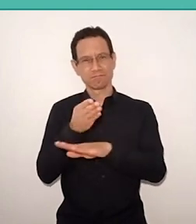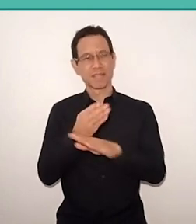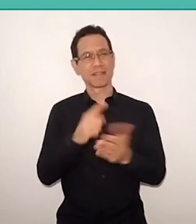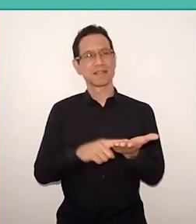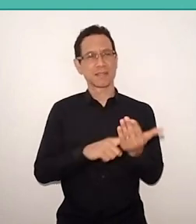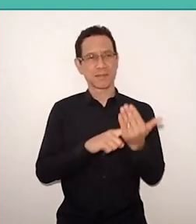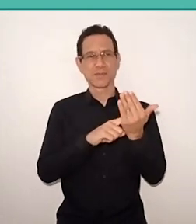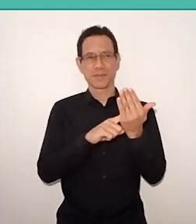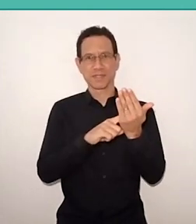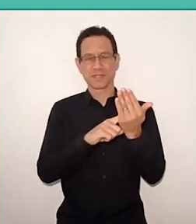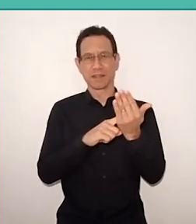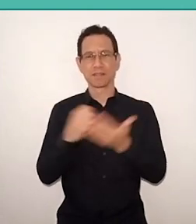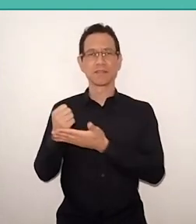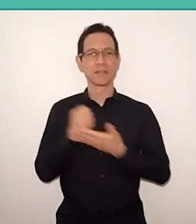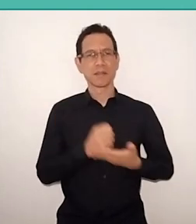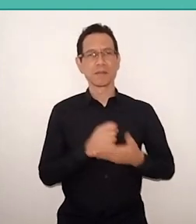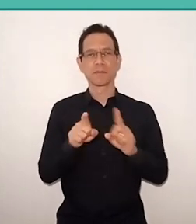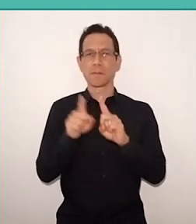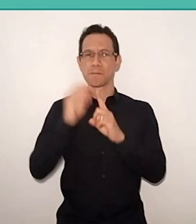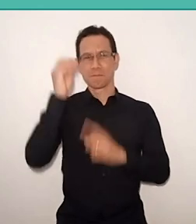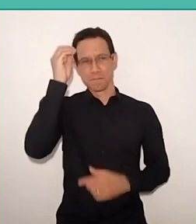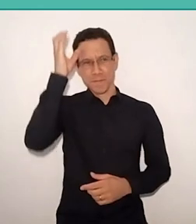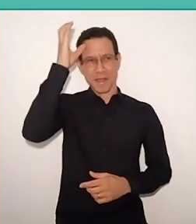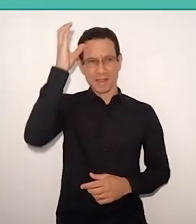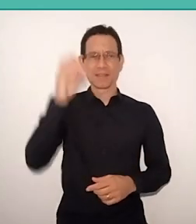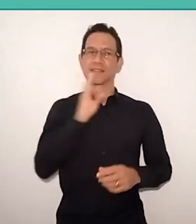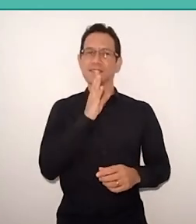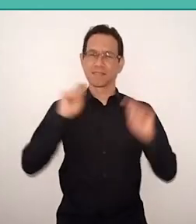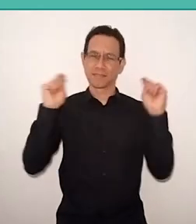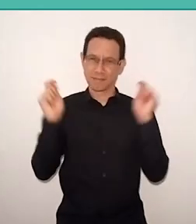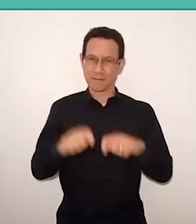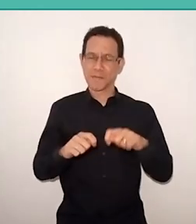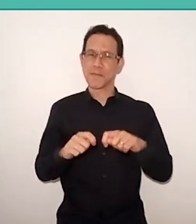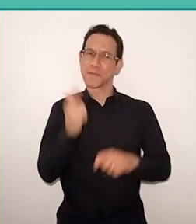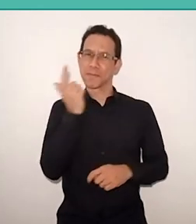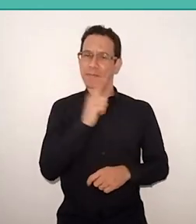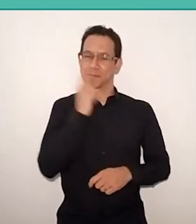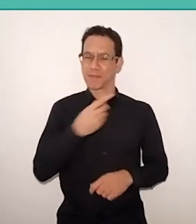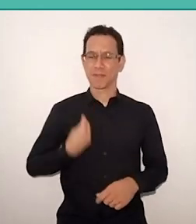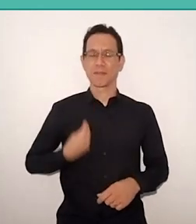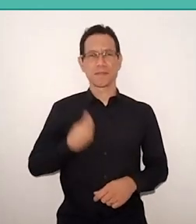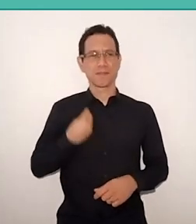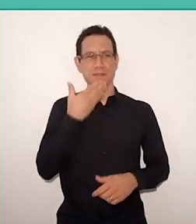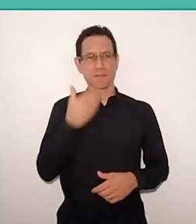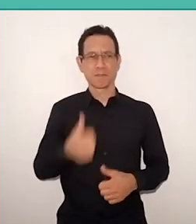which also brings this knowledge, can provide a better life for everyone. Thank you very much.